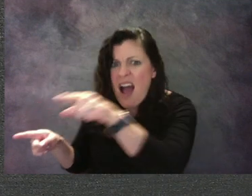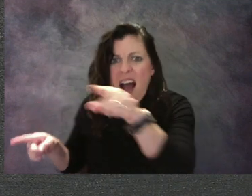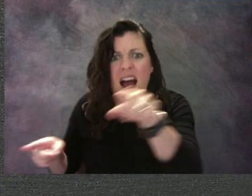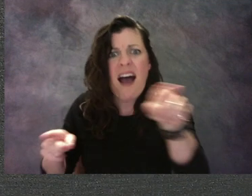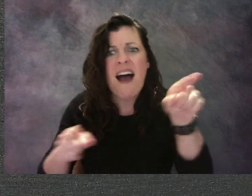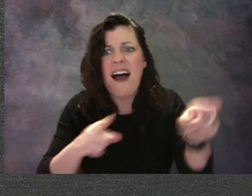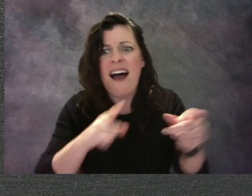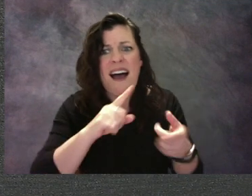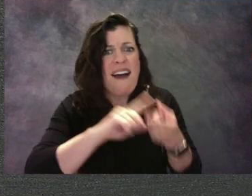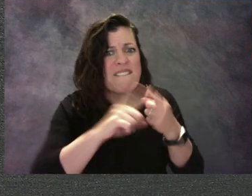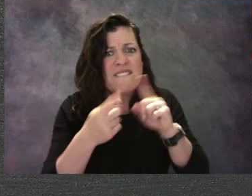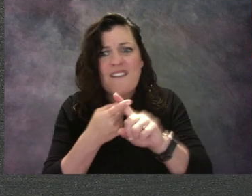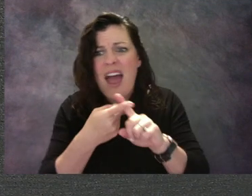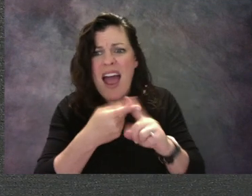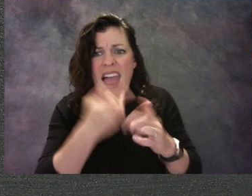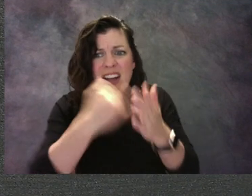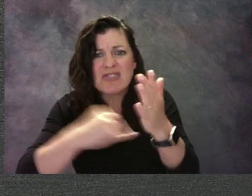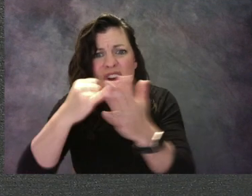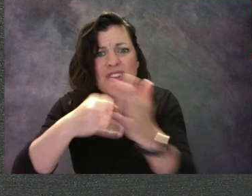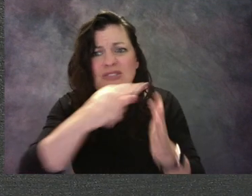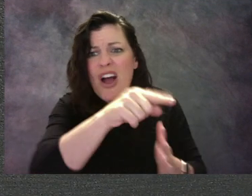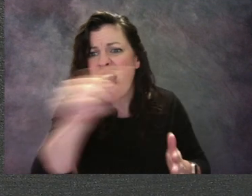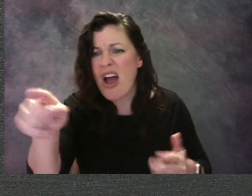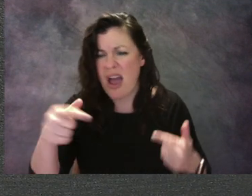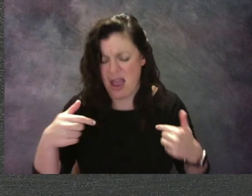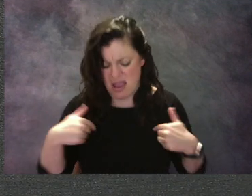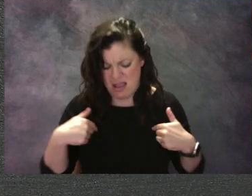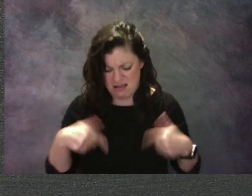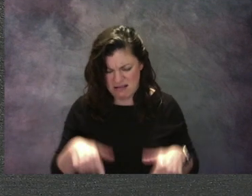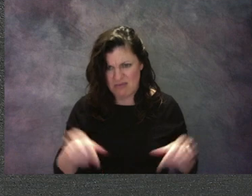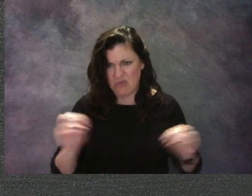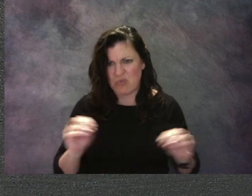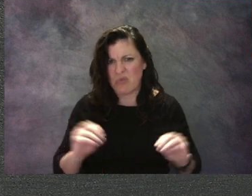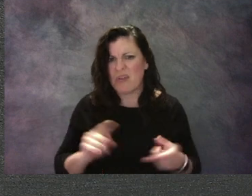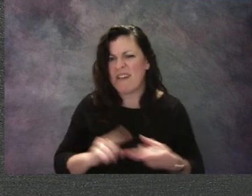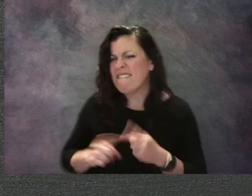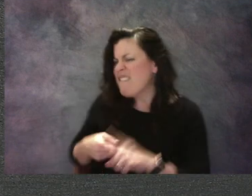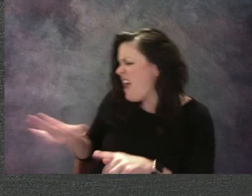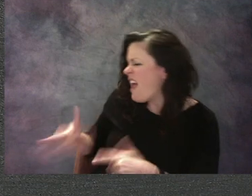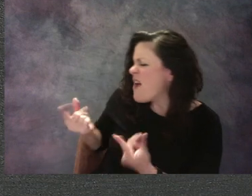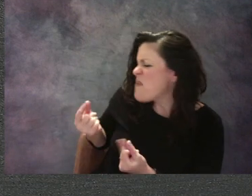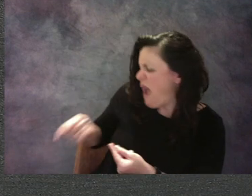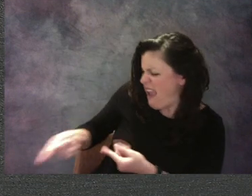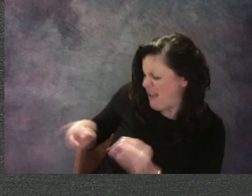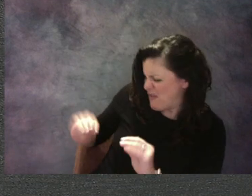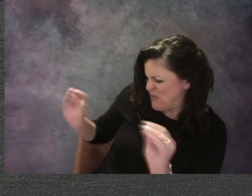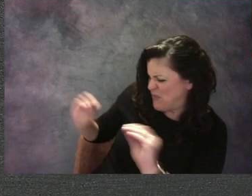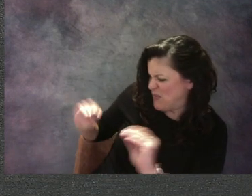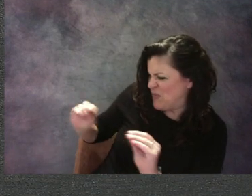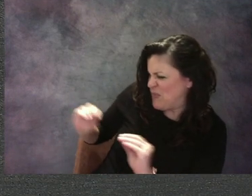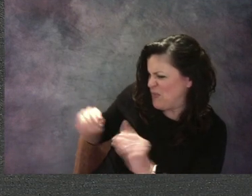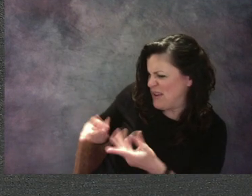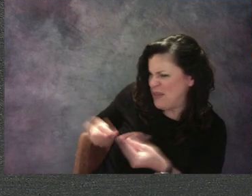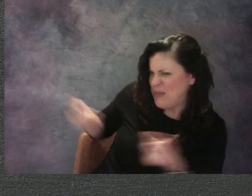"What are you making," joked Josh. "an invisible jungle? Ha!" Well that doesn't seem very respectful